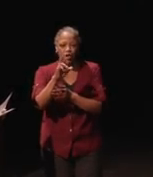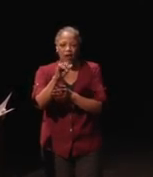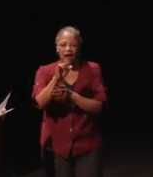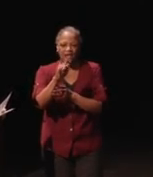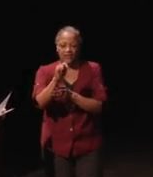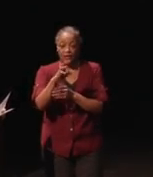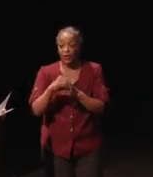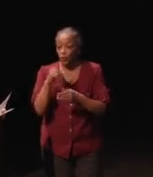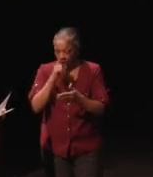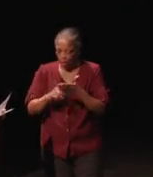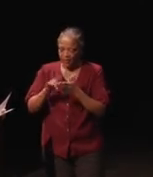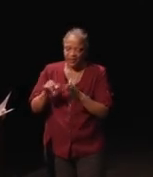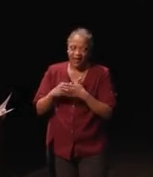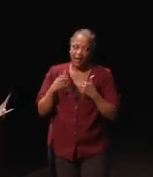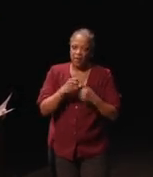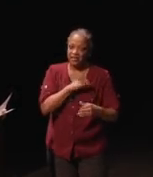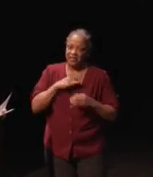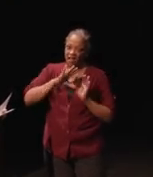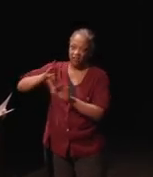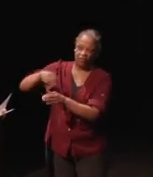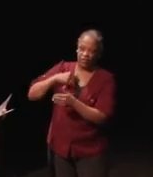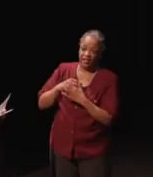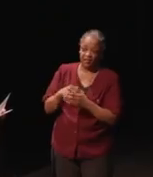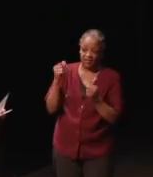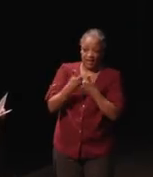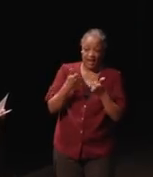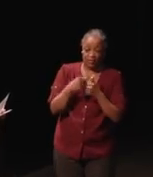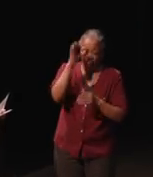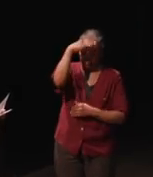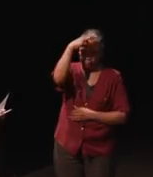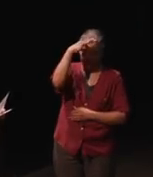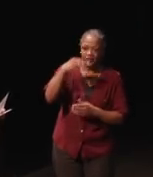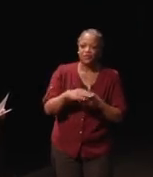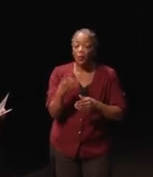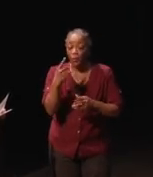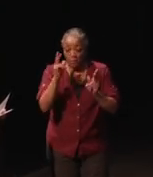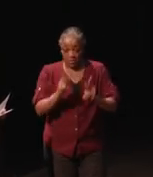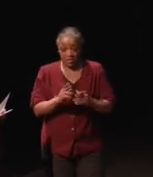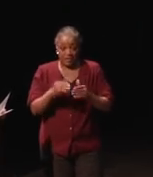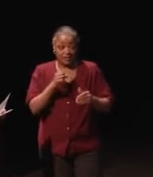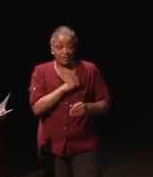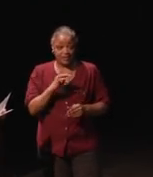and I didn't do this, I had my staff, we have one of the people on our staff that's a blind Attorney,